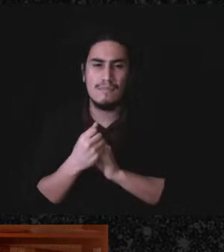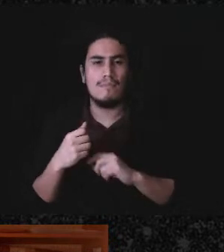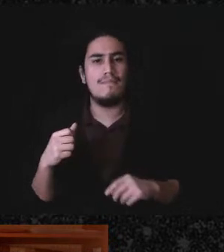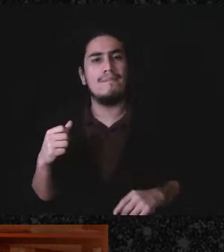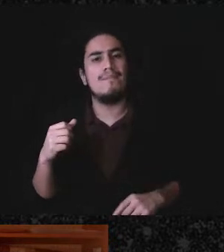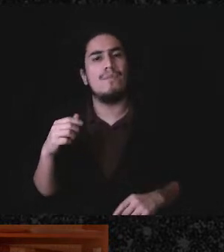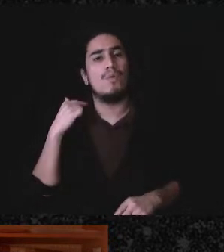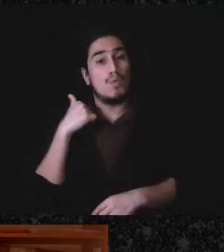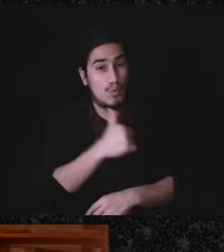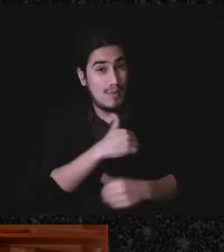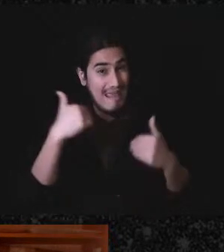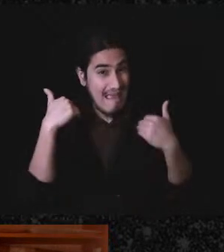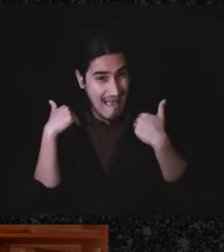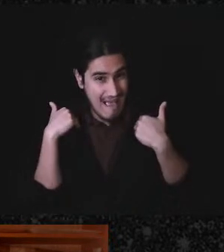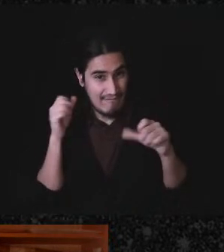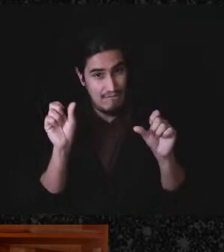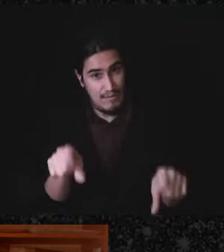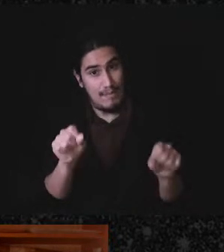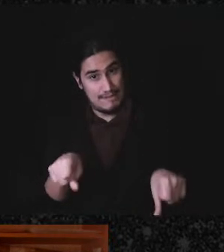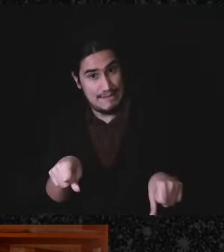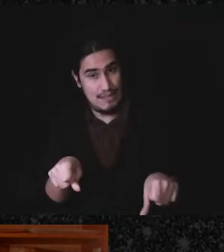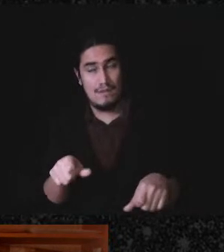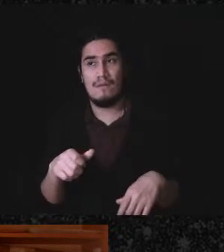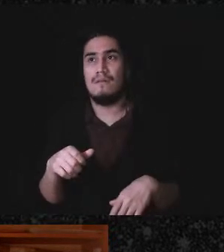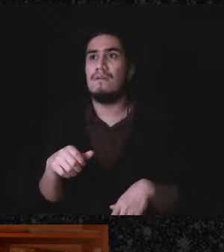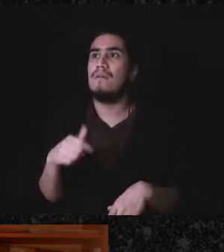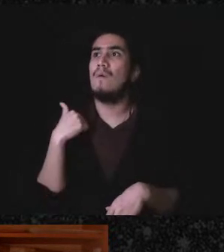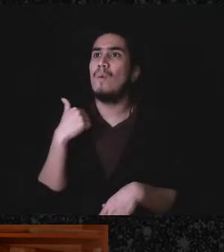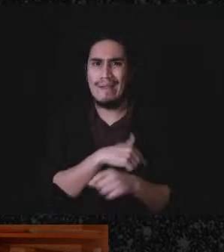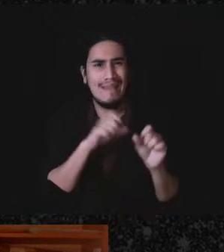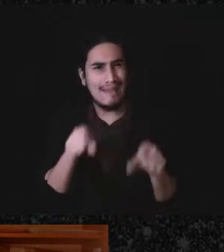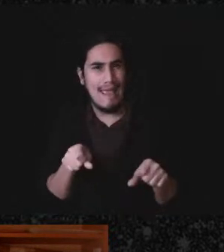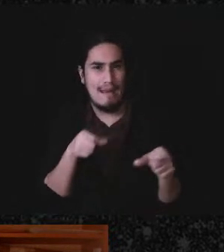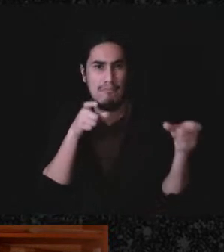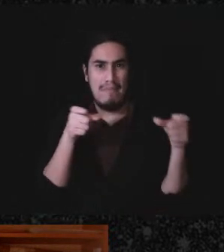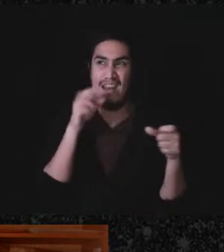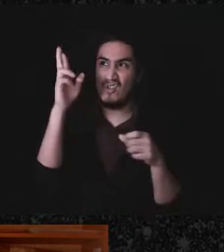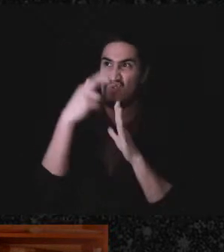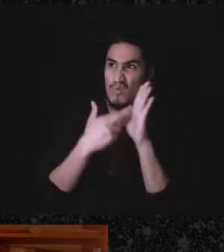we have the capacity or can we deal with these rules enough so that it doesn't become a hiccup